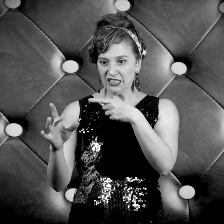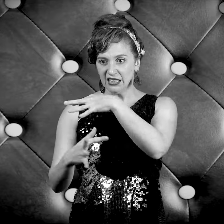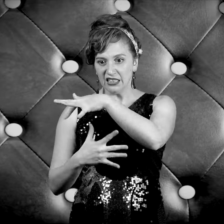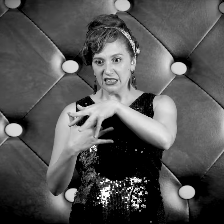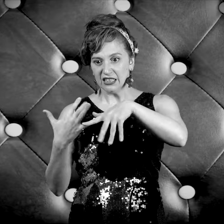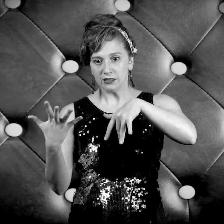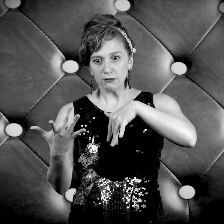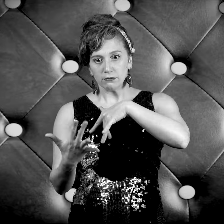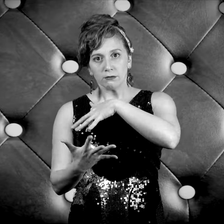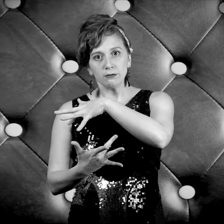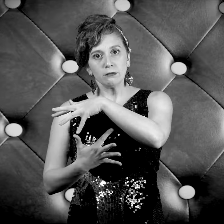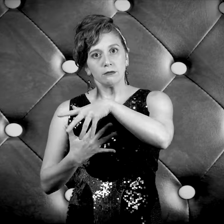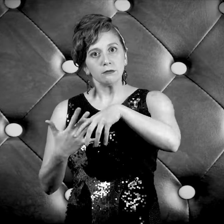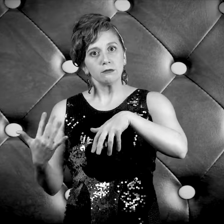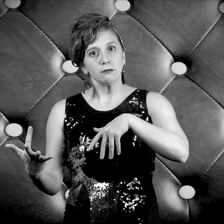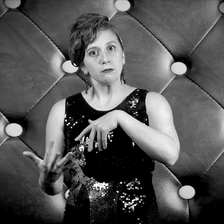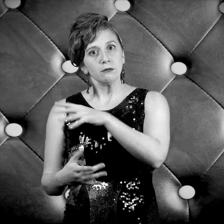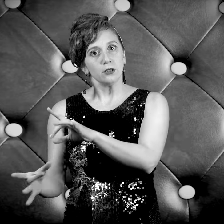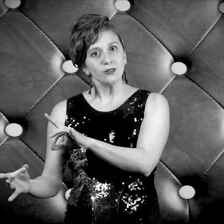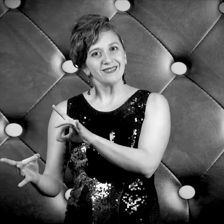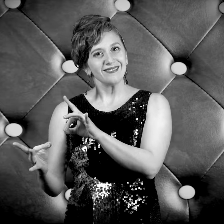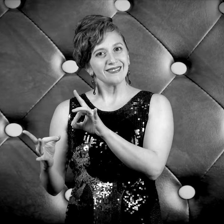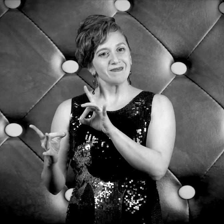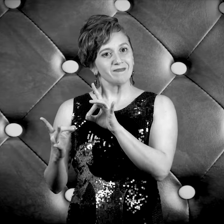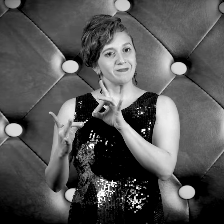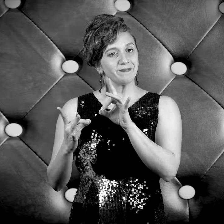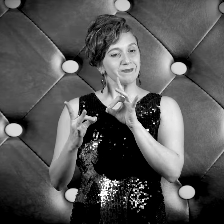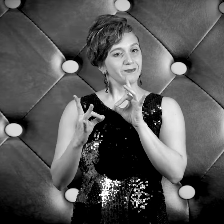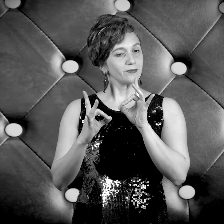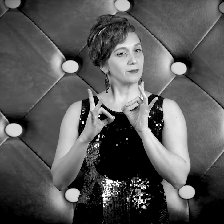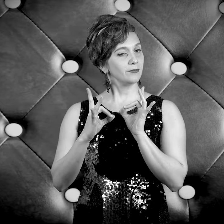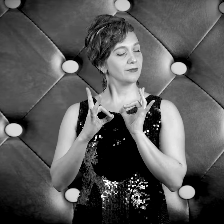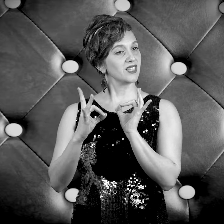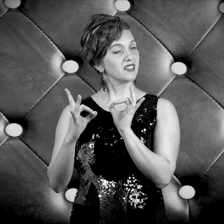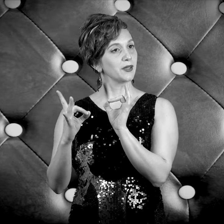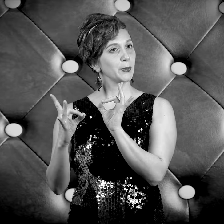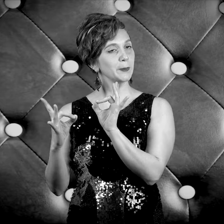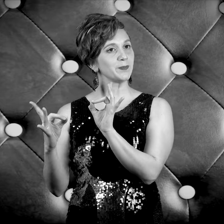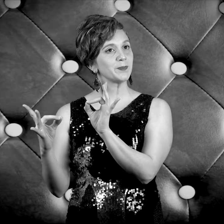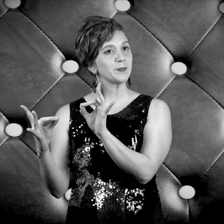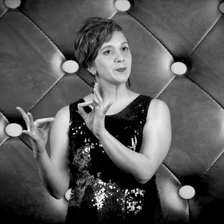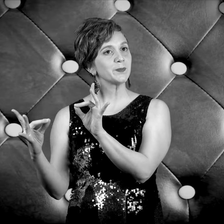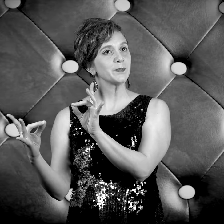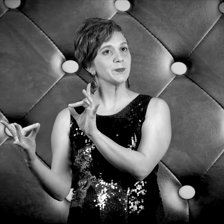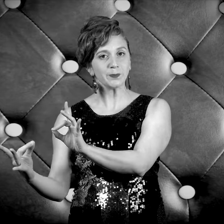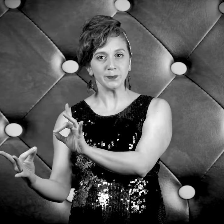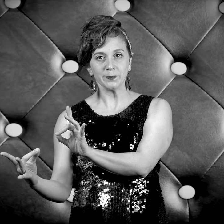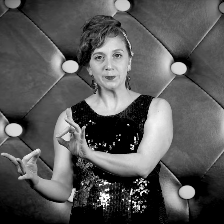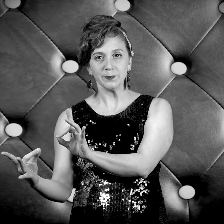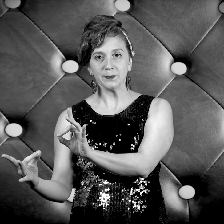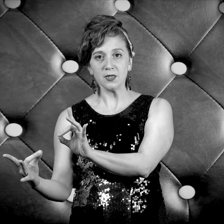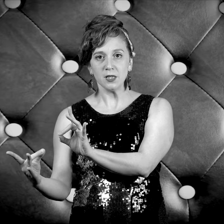He was busy in the parlour doing just fine